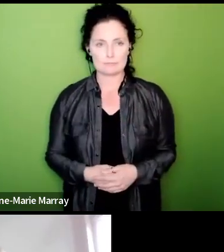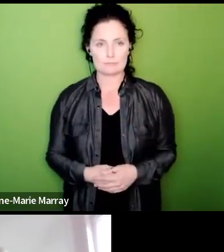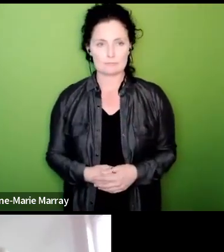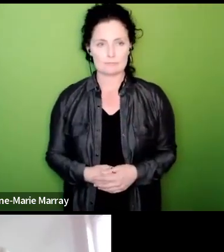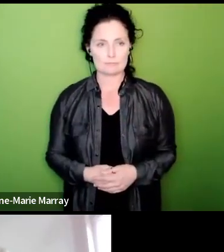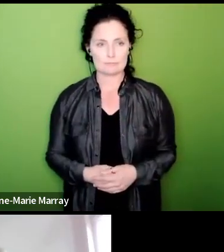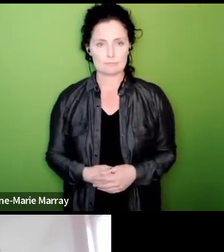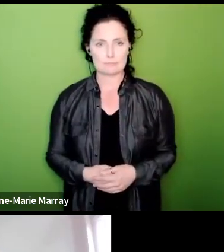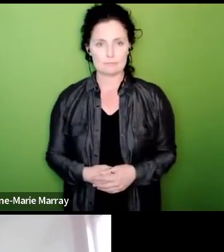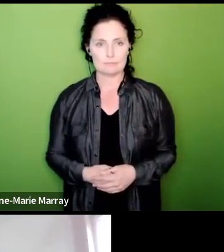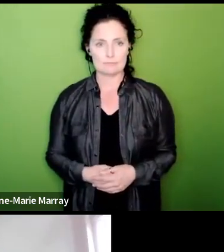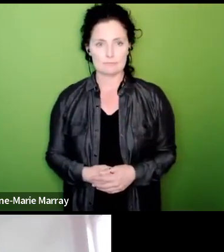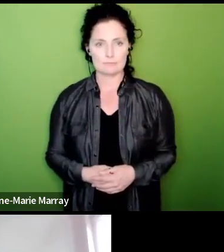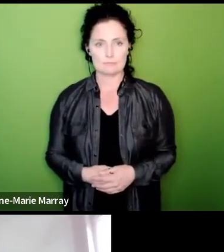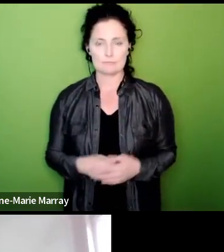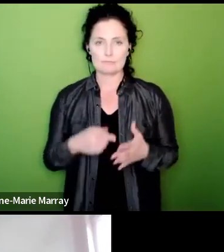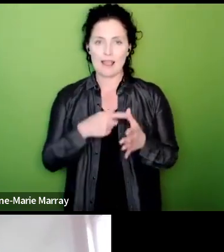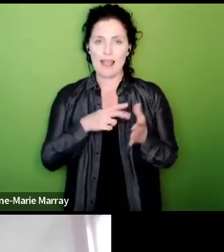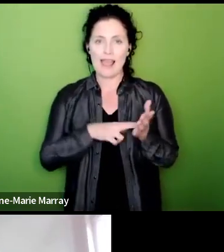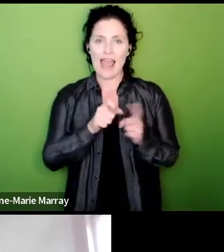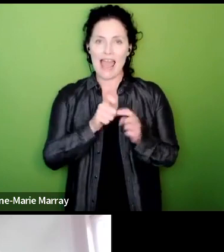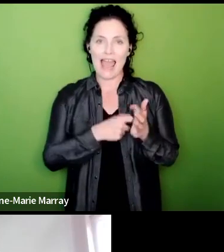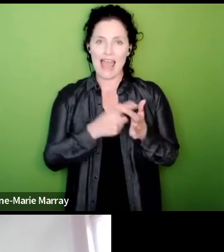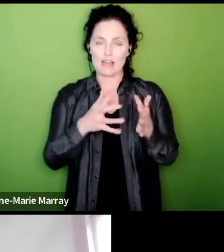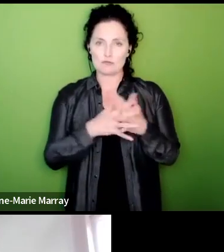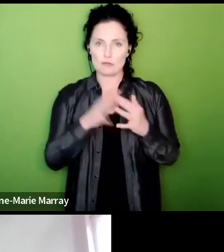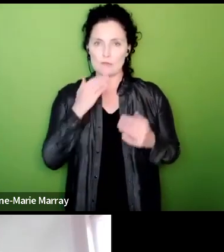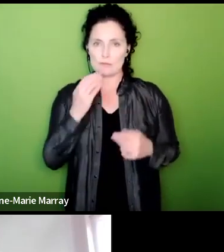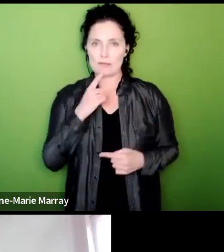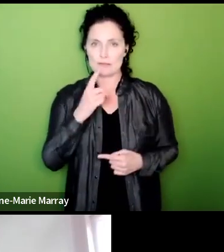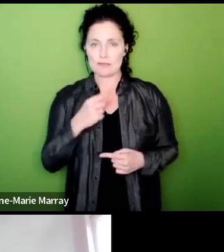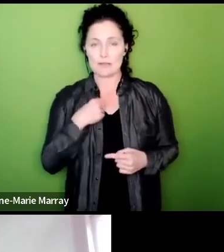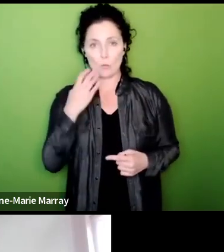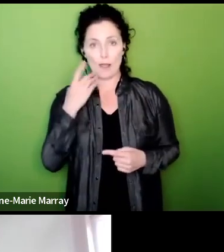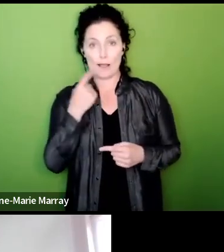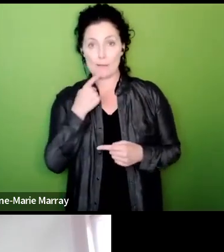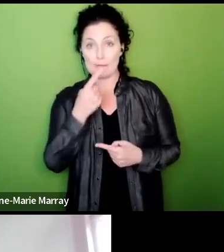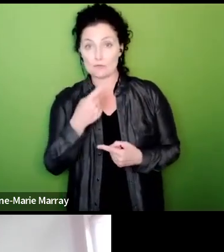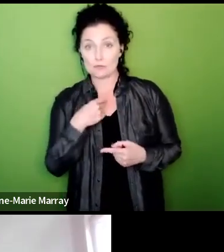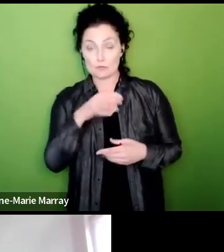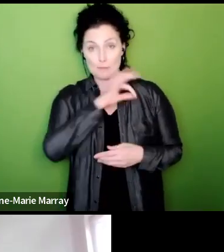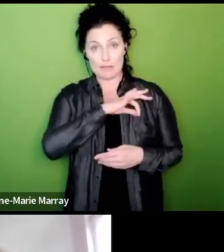of observations Andrew Smith says when it gets mentioned about our benefits including pensions